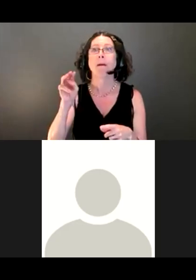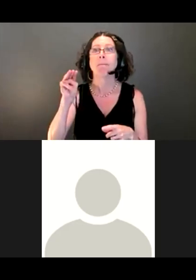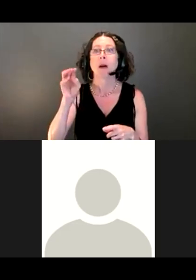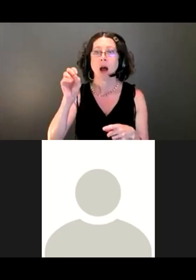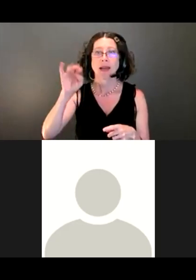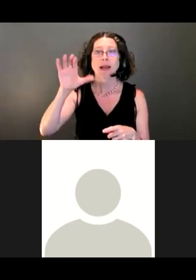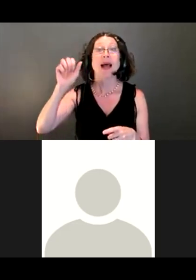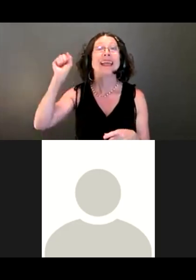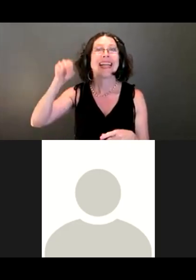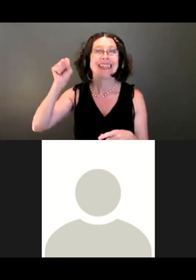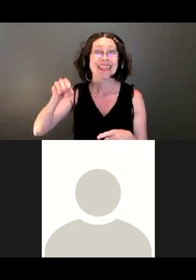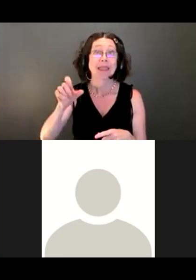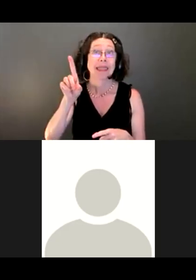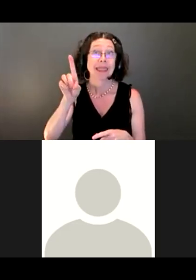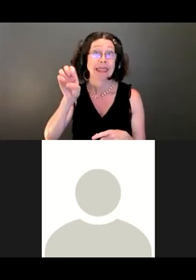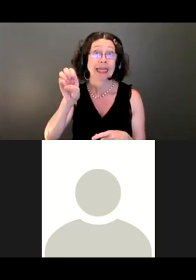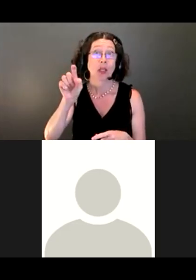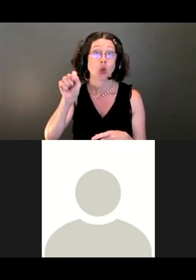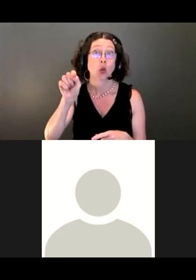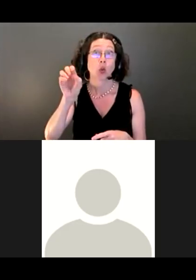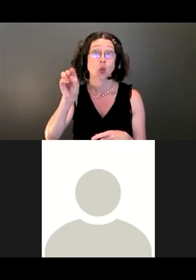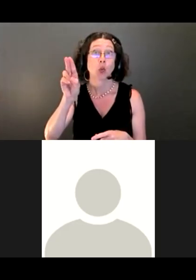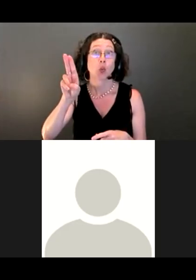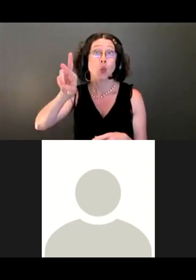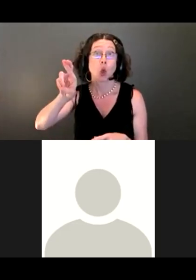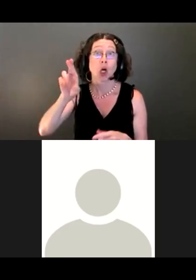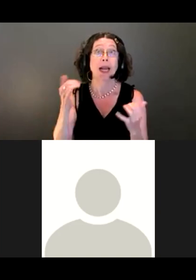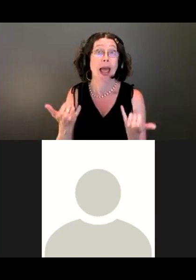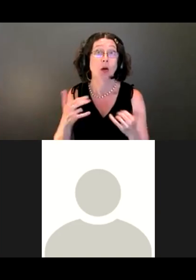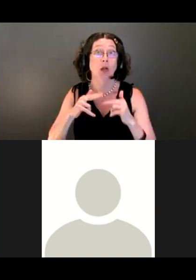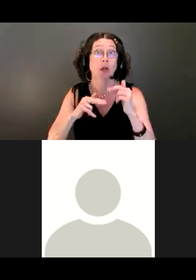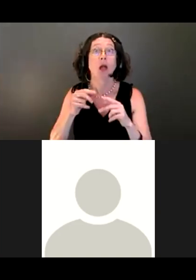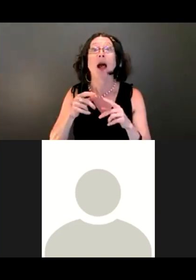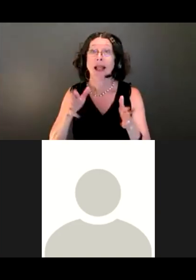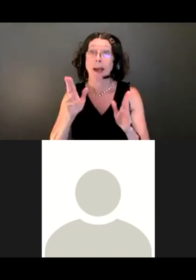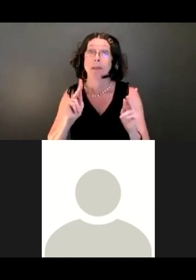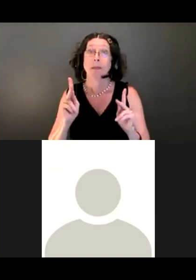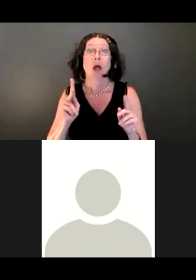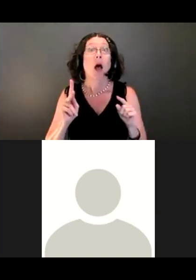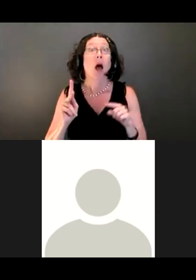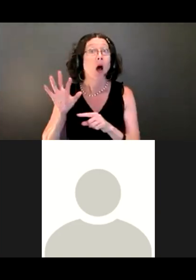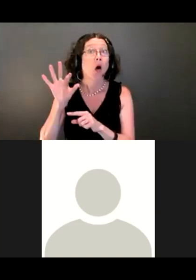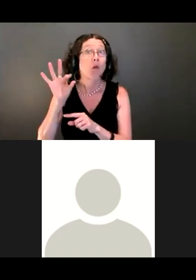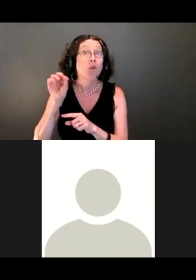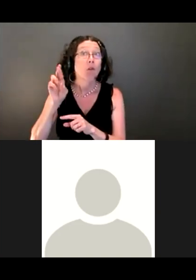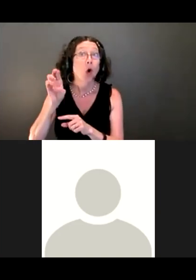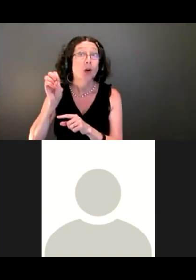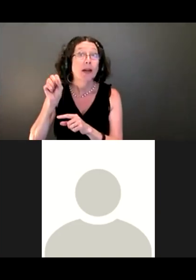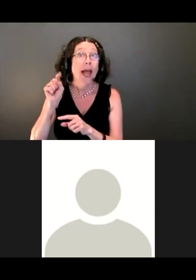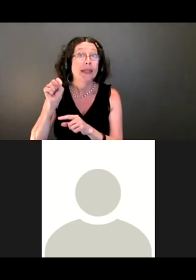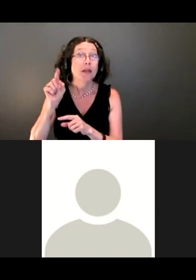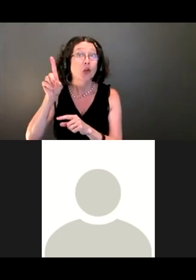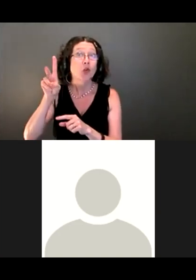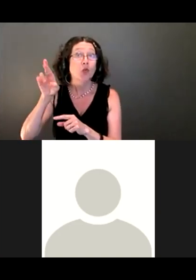will allow people to go from Forest Drive and pass our